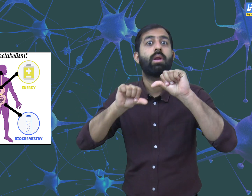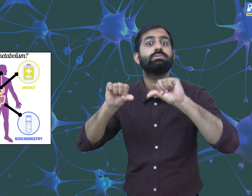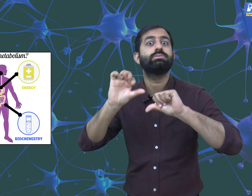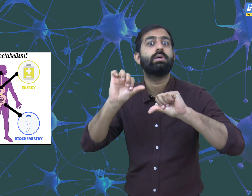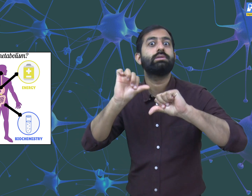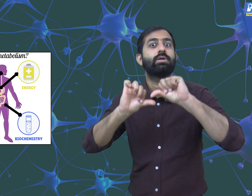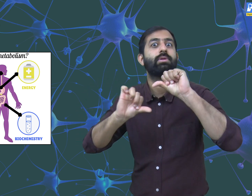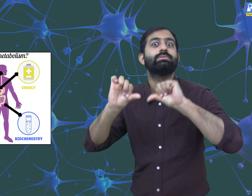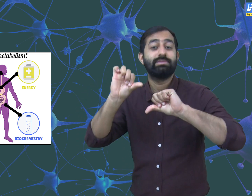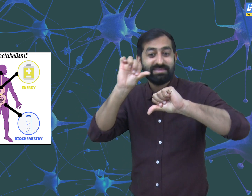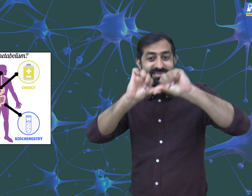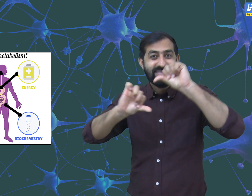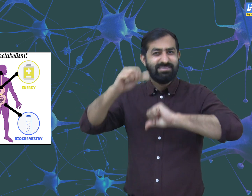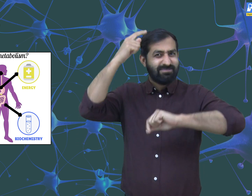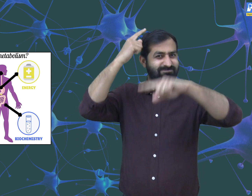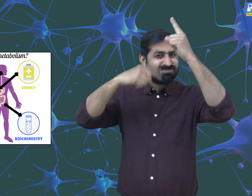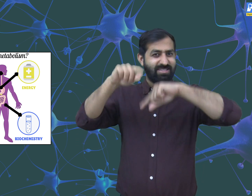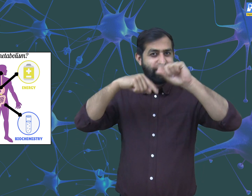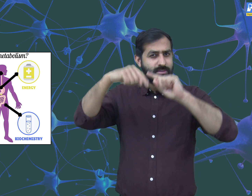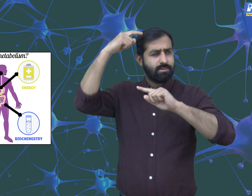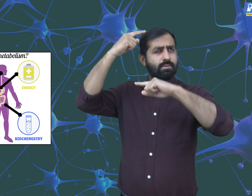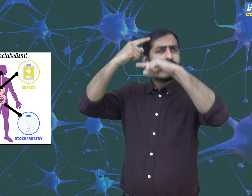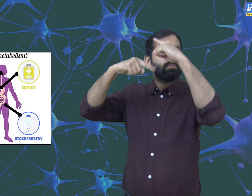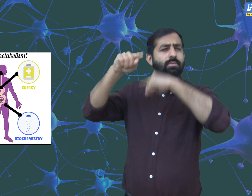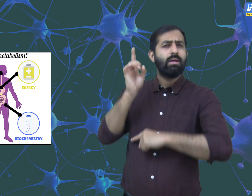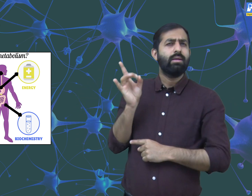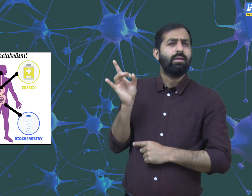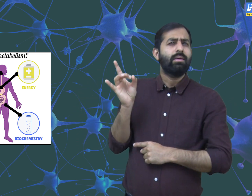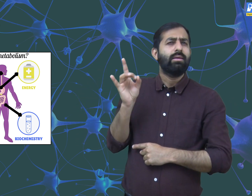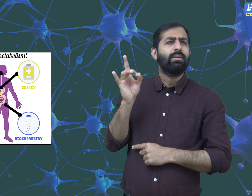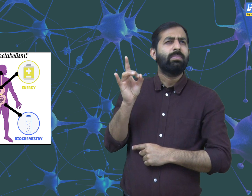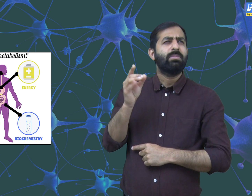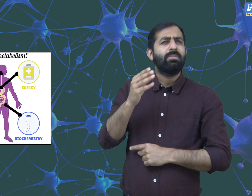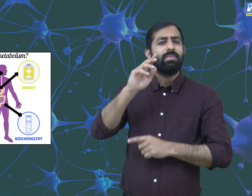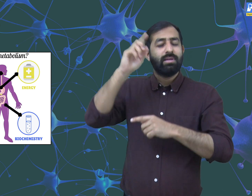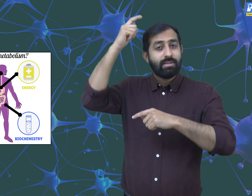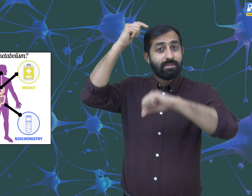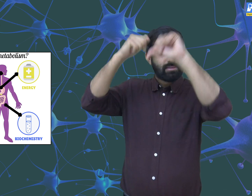then chemical reaction occurs in the body. Our nose and brain work together to make sense of